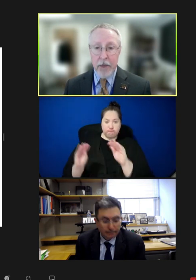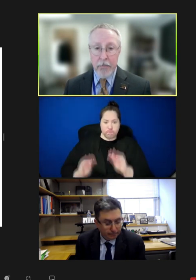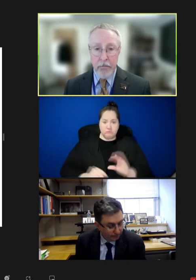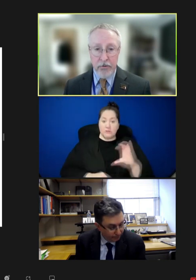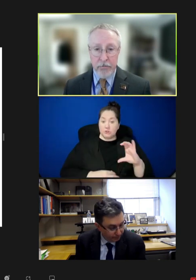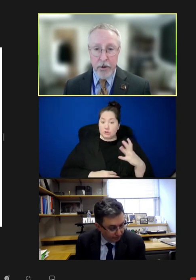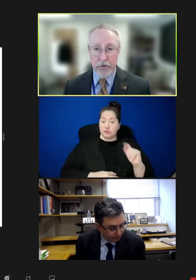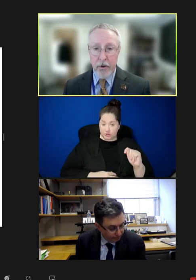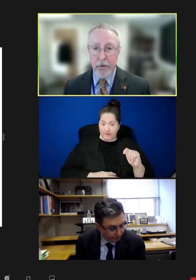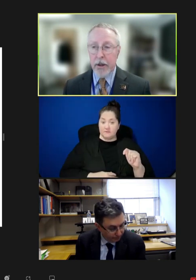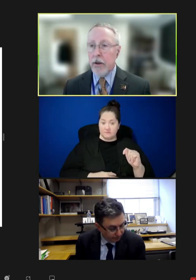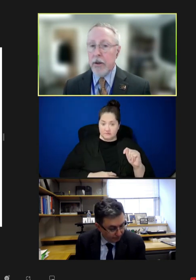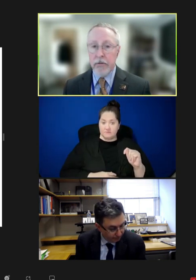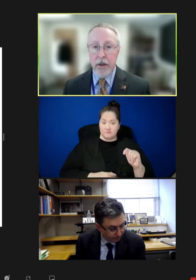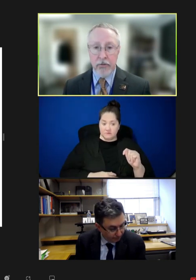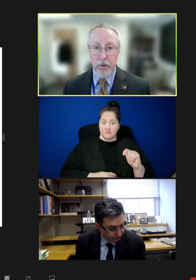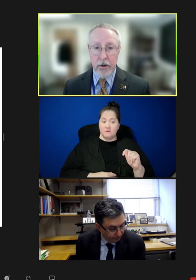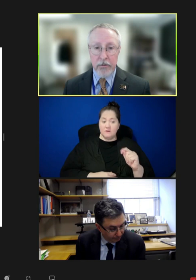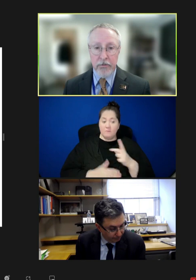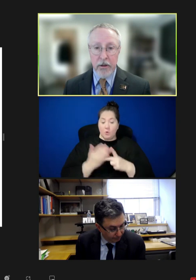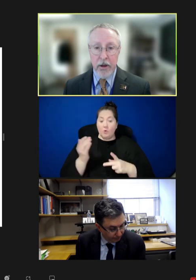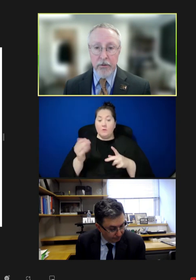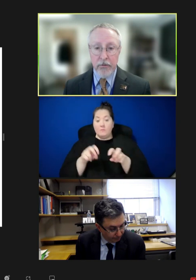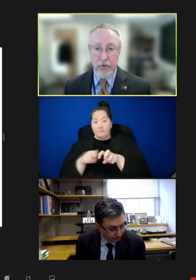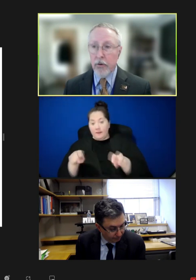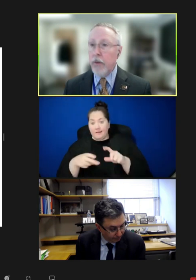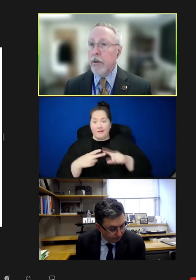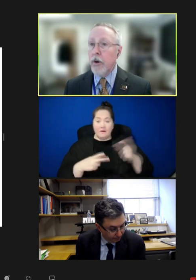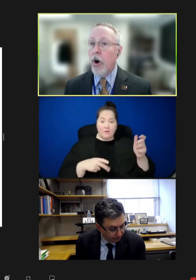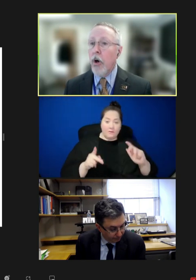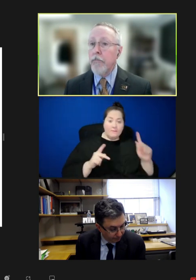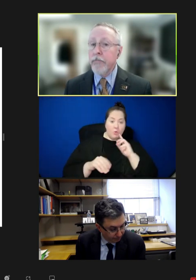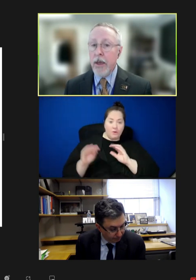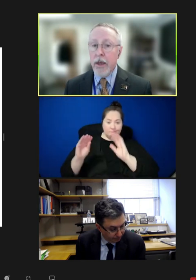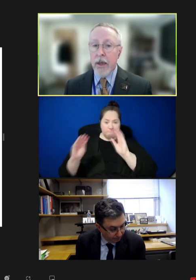by members both of our panel and as well as others that were on the call.